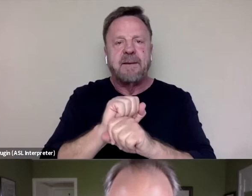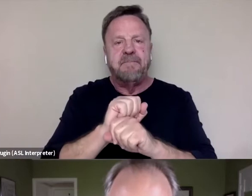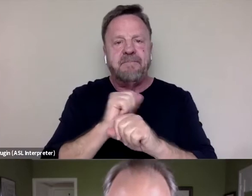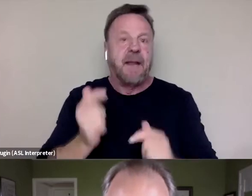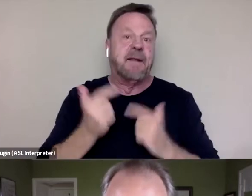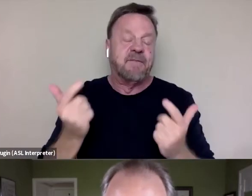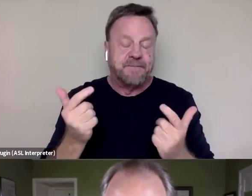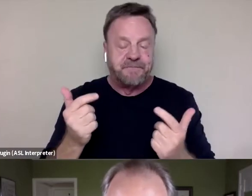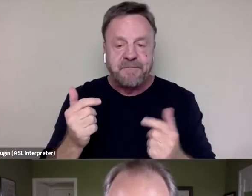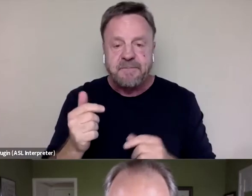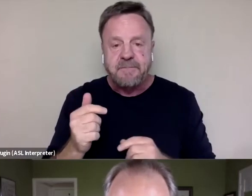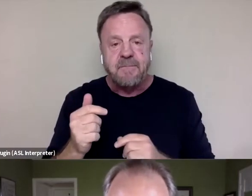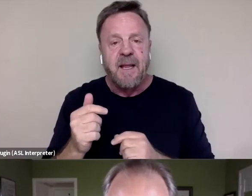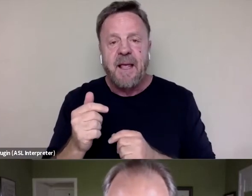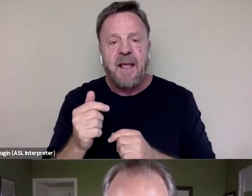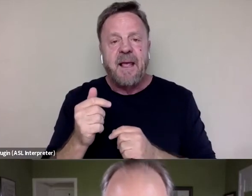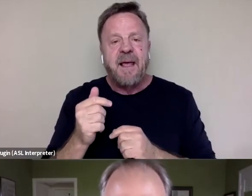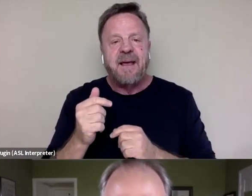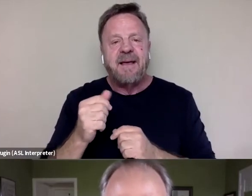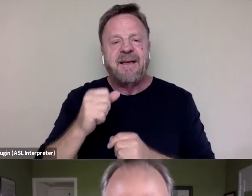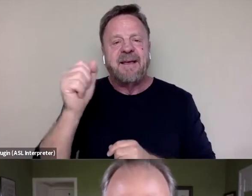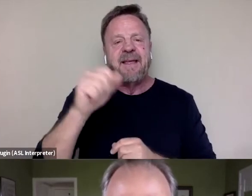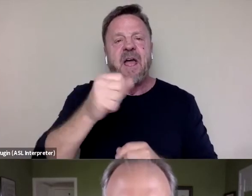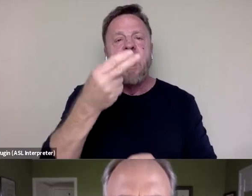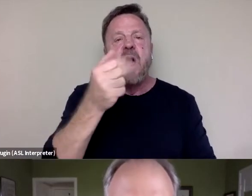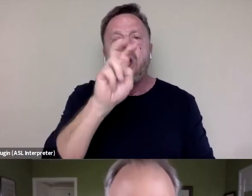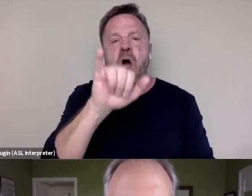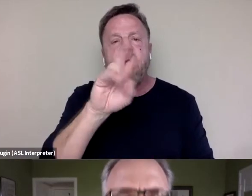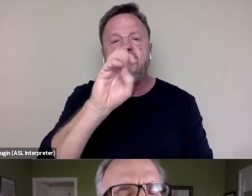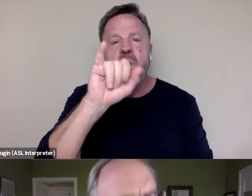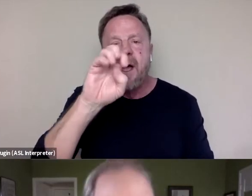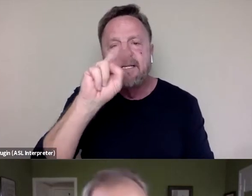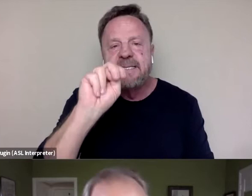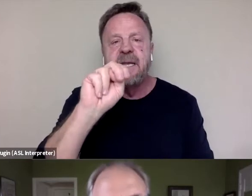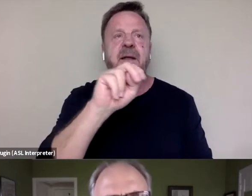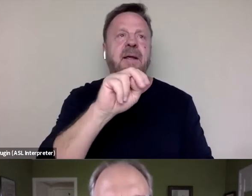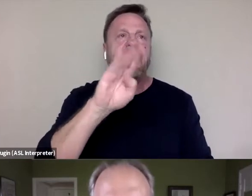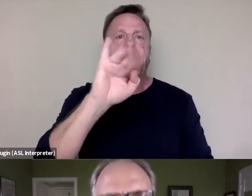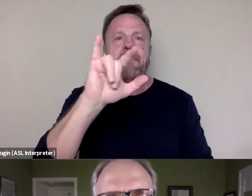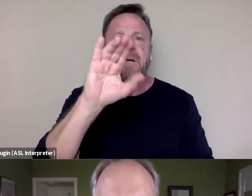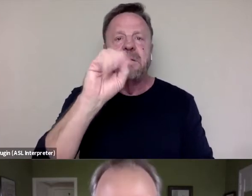I mean-- Yeah, I mean, you have Harvey Weinstein, Bill Cosby, and obviously Russell Simmons, et cetera.